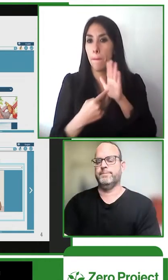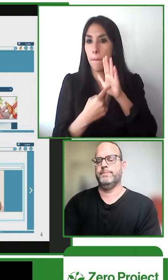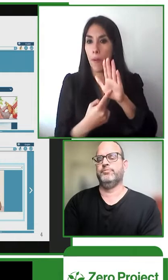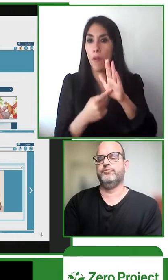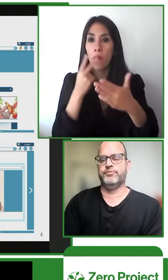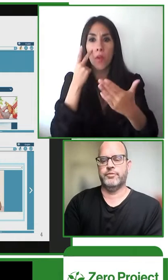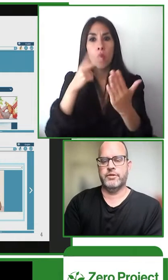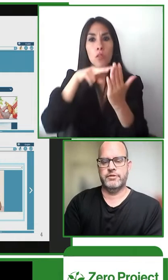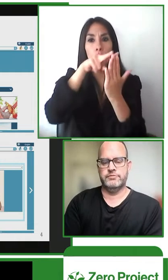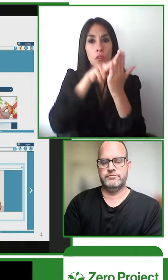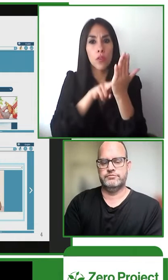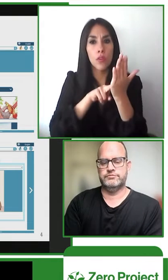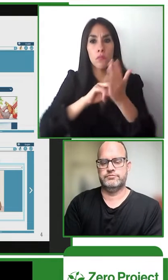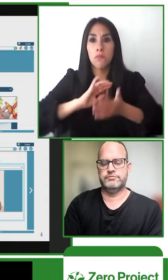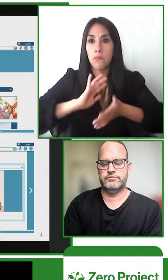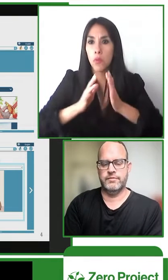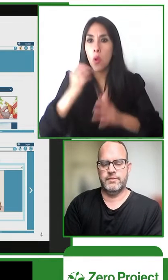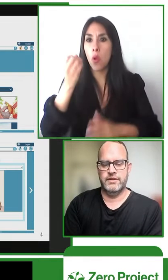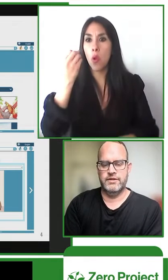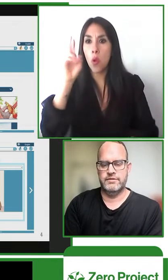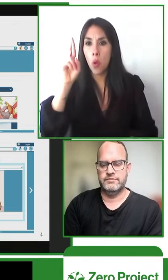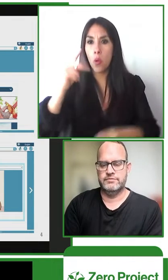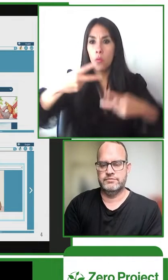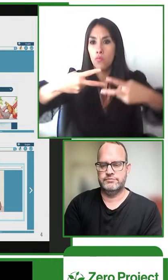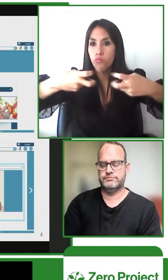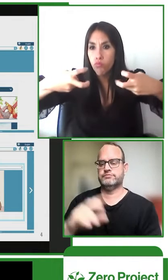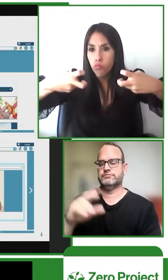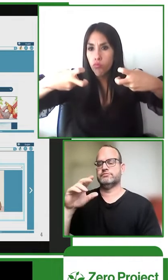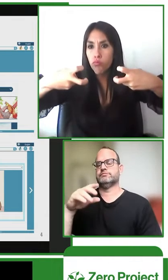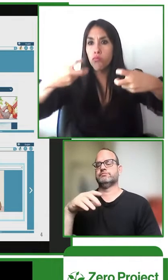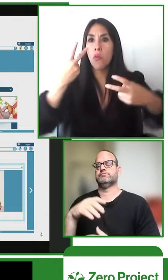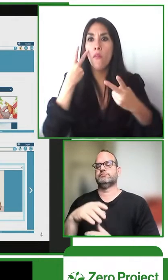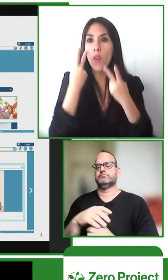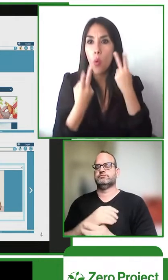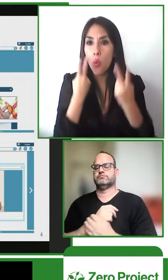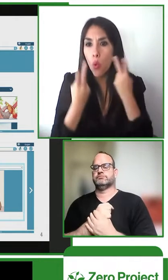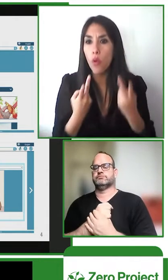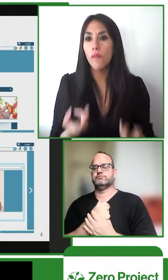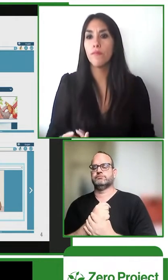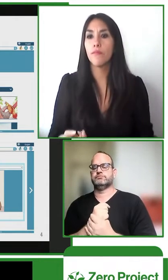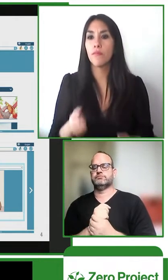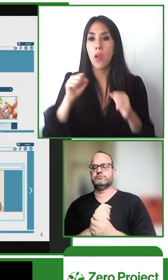how they're viewing the materials it also has the feature to flip pages as